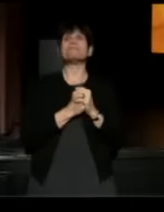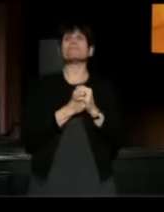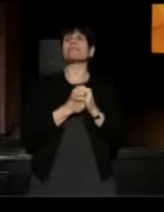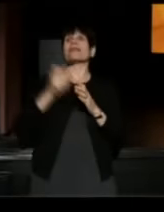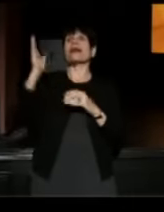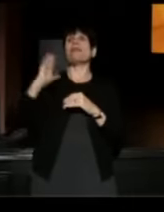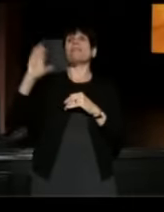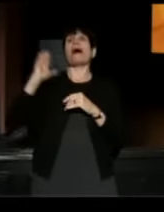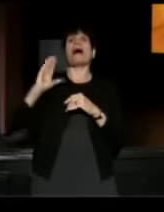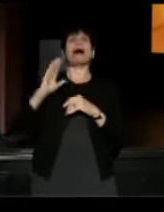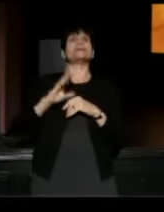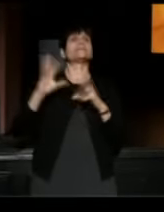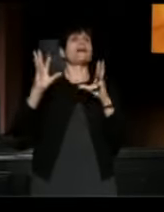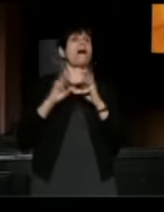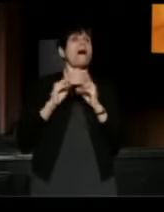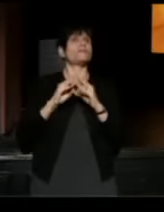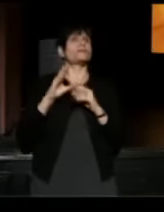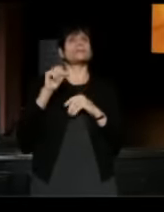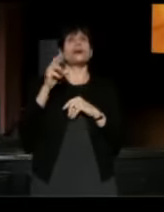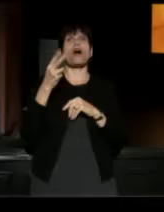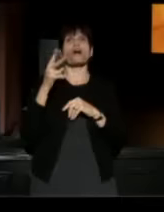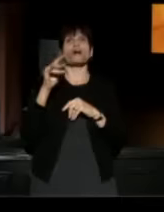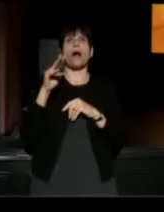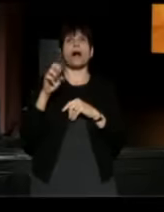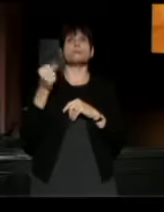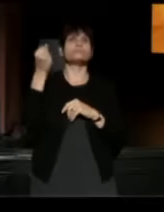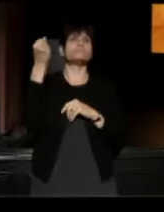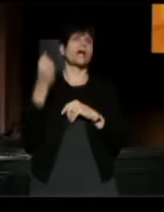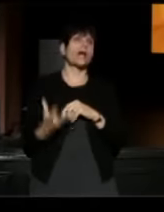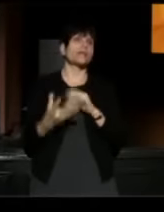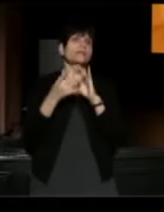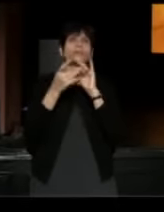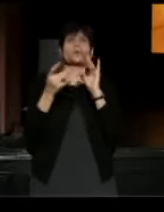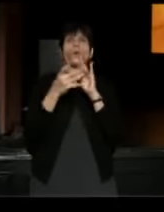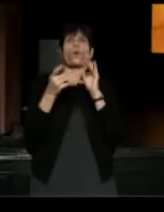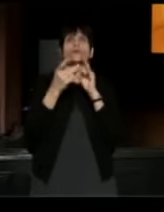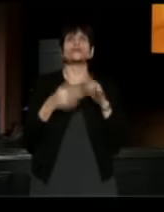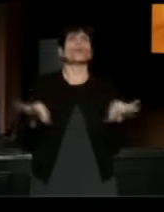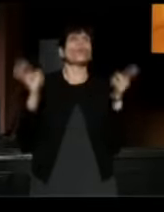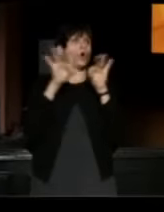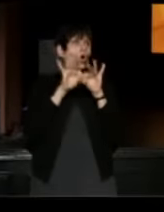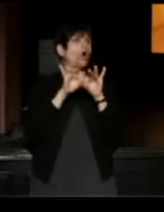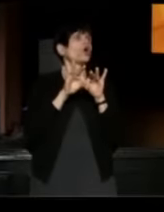there are so many stories worth sharing. They're all about these moments of connection and generosity.